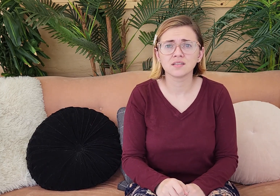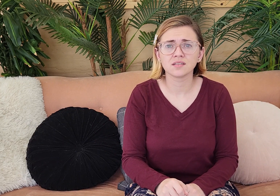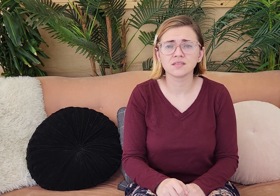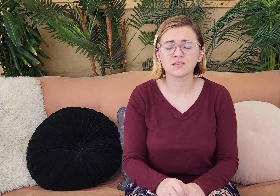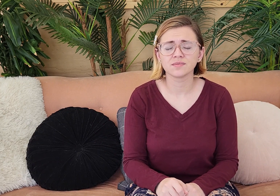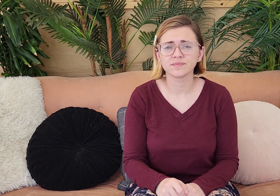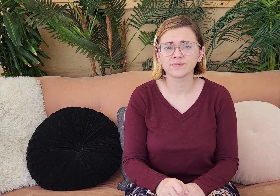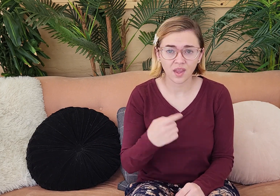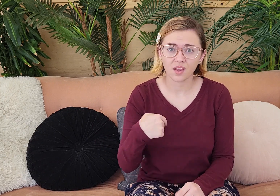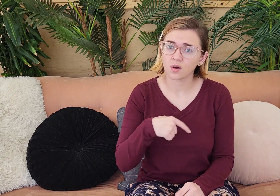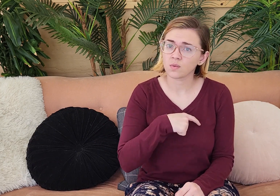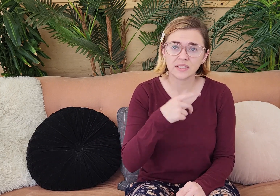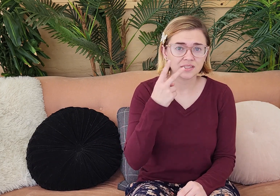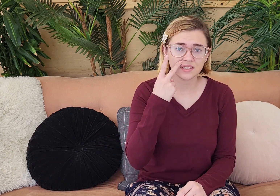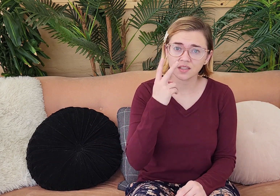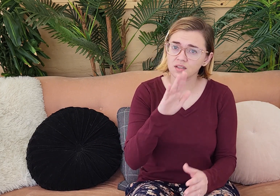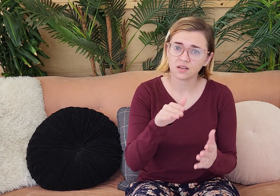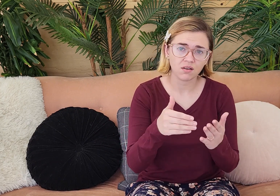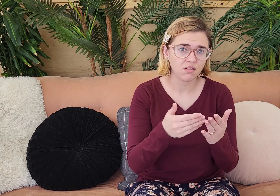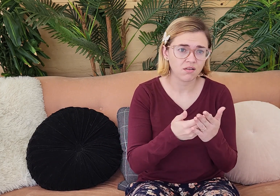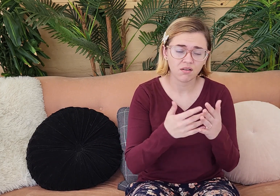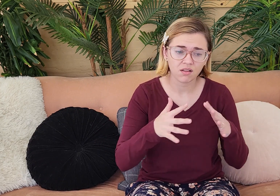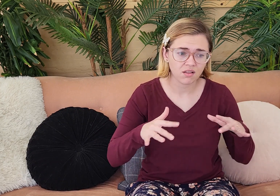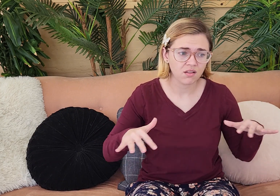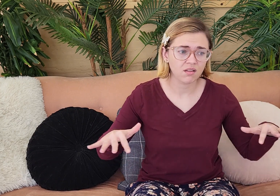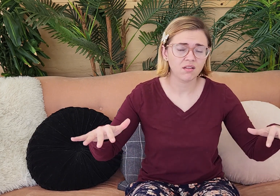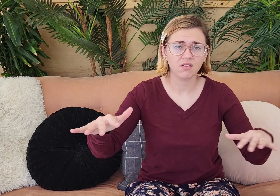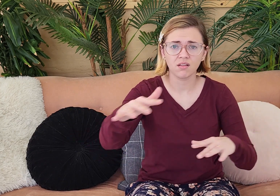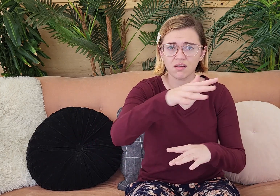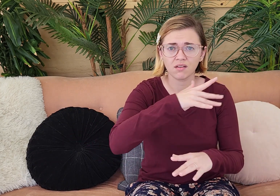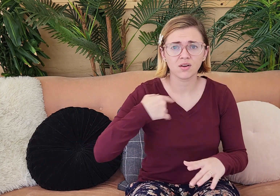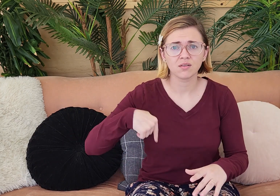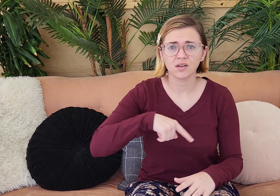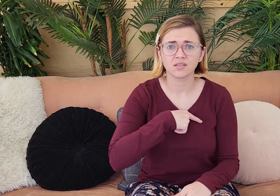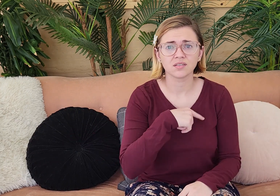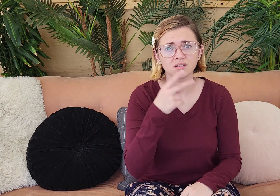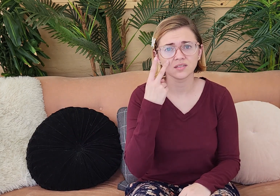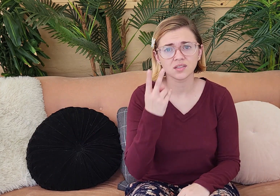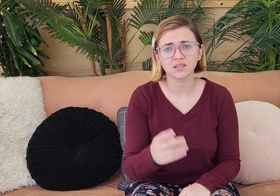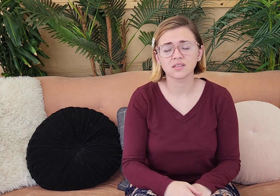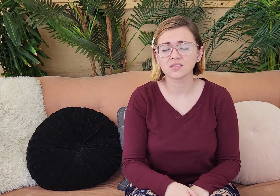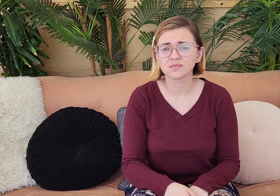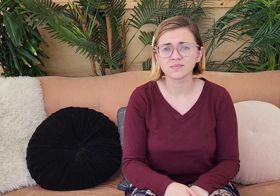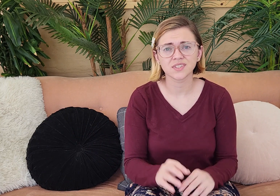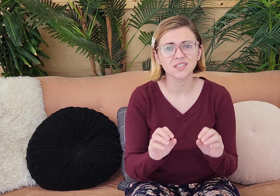his mercy. And we see it all around us all